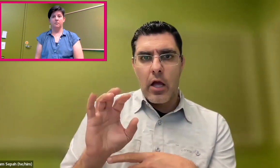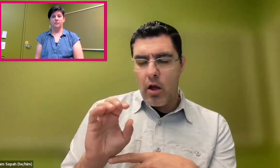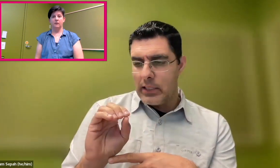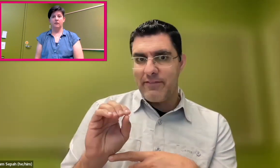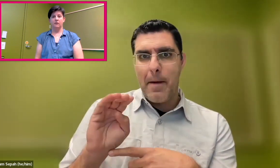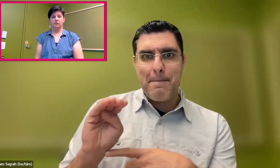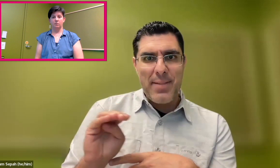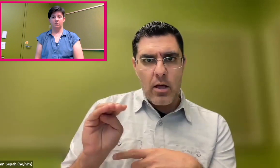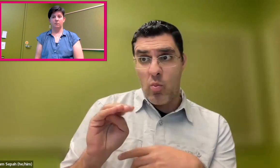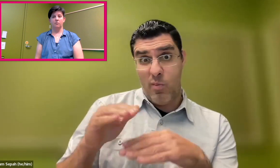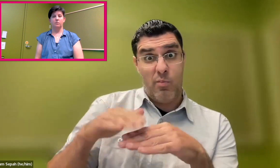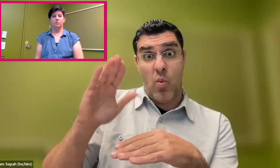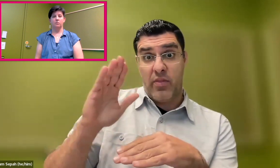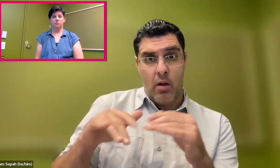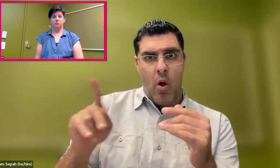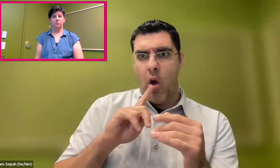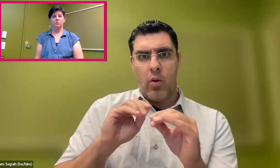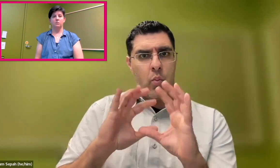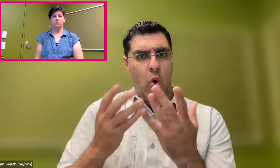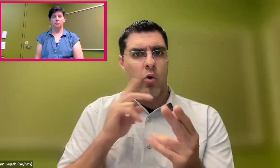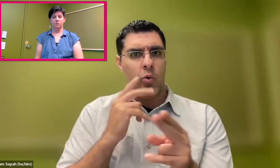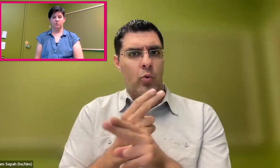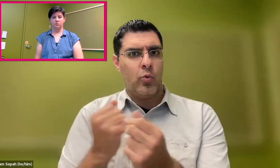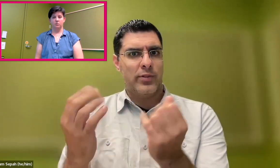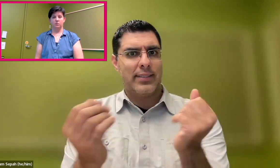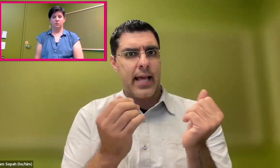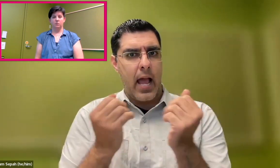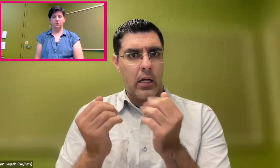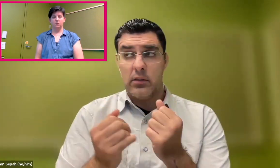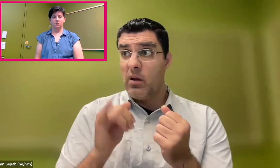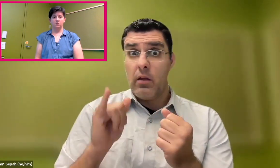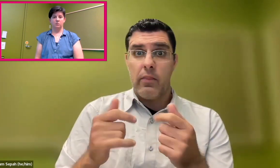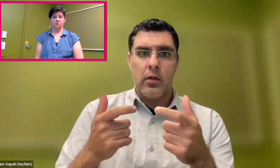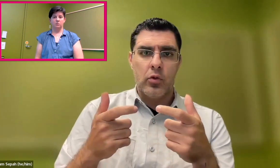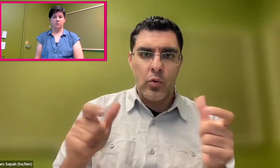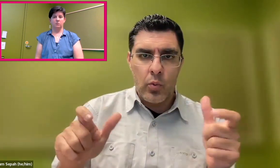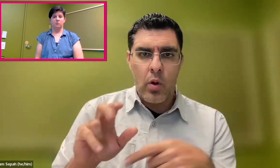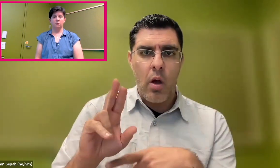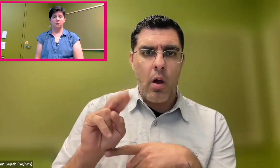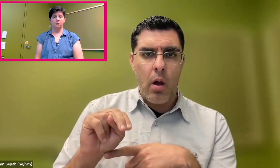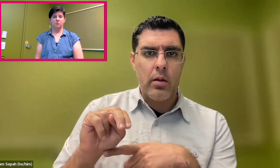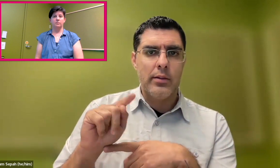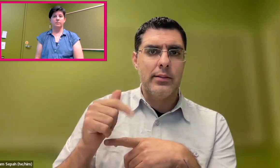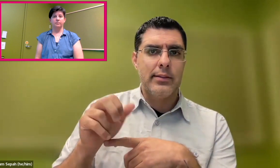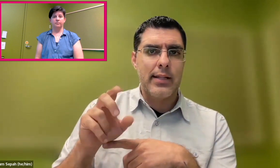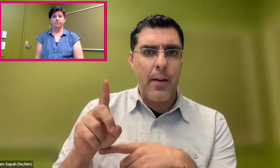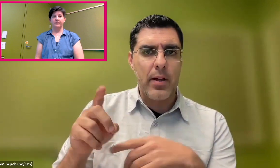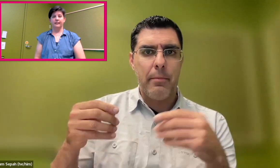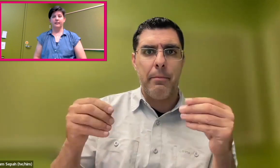Another is that more than 70 million people in the world currently use sign language as their primary mode